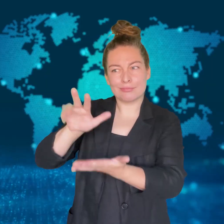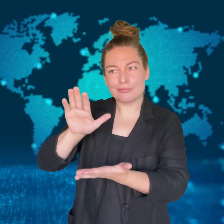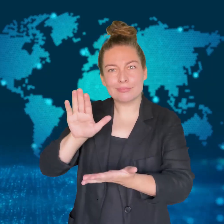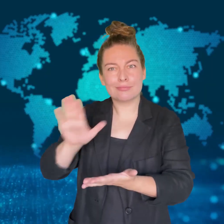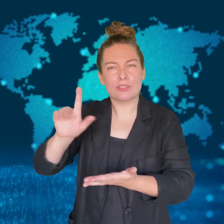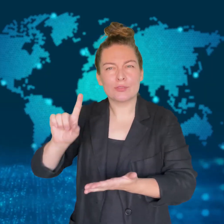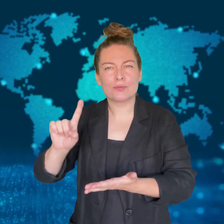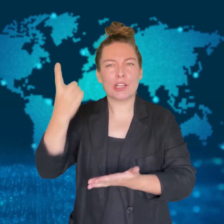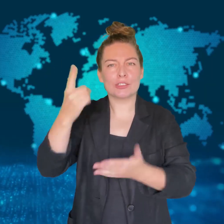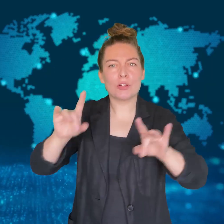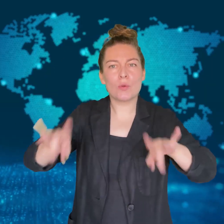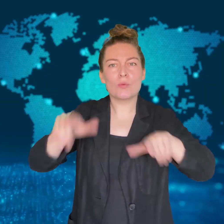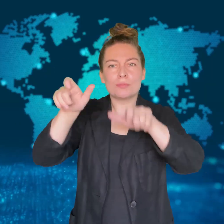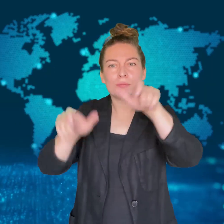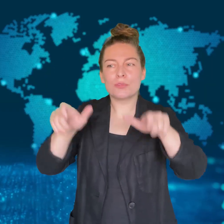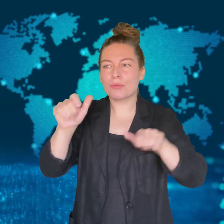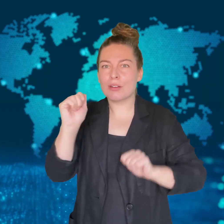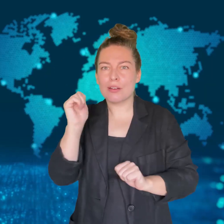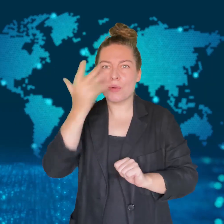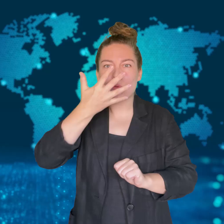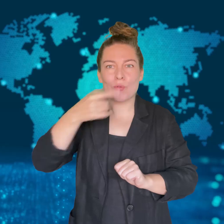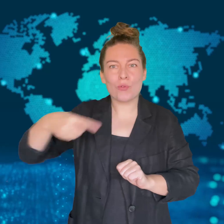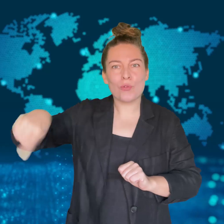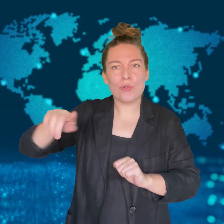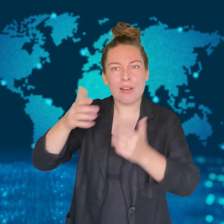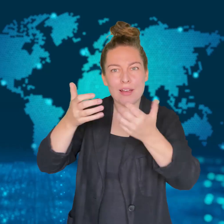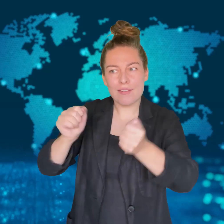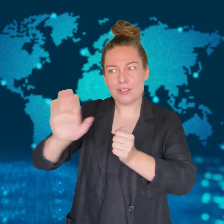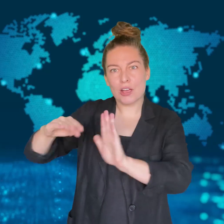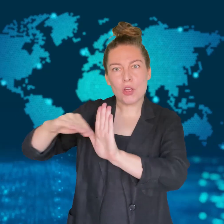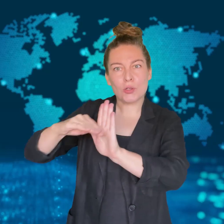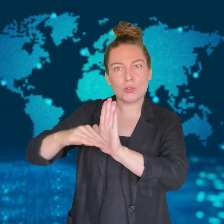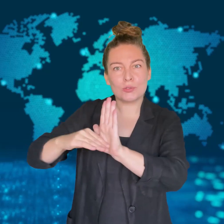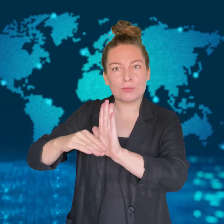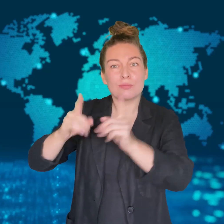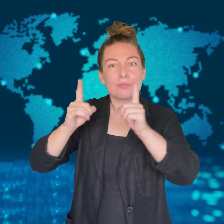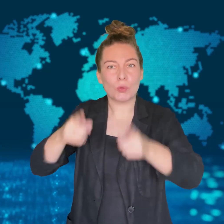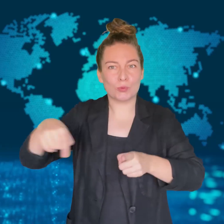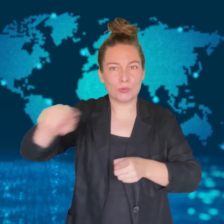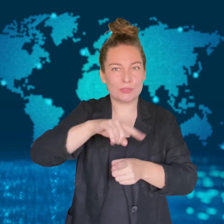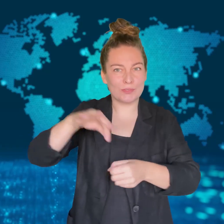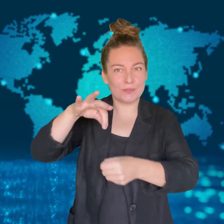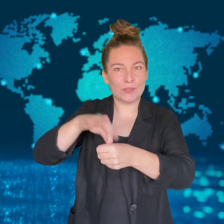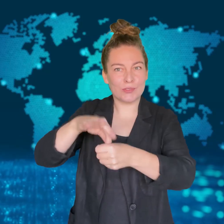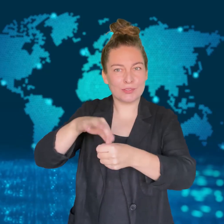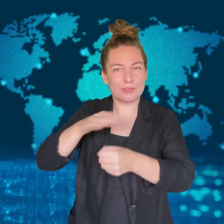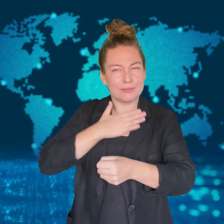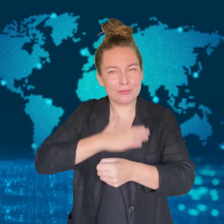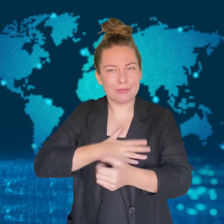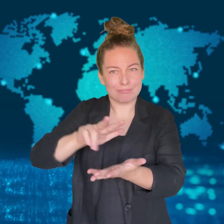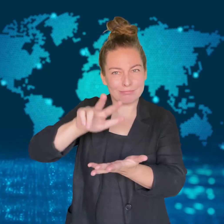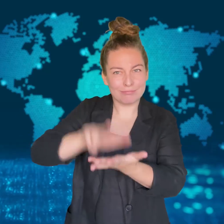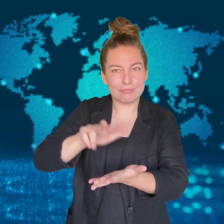reject the Indigenous People constitution in a historic referendum.